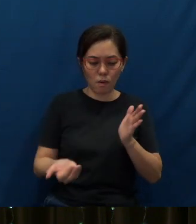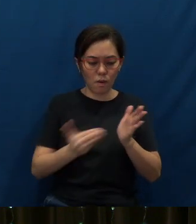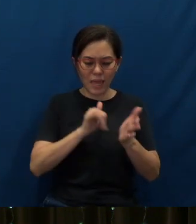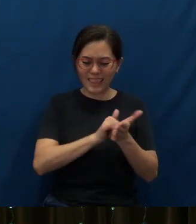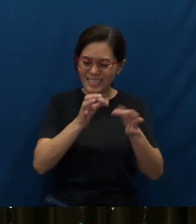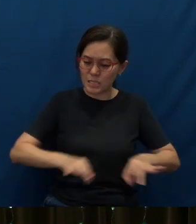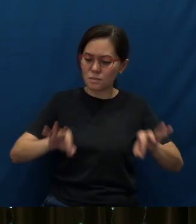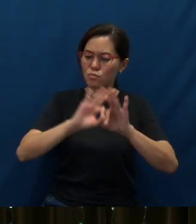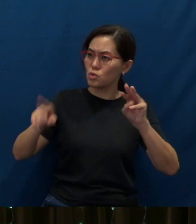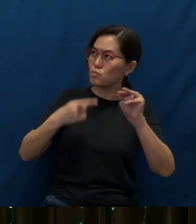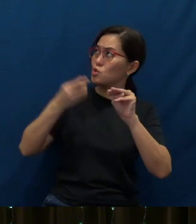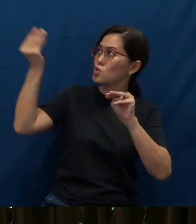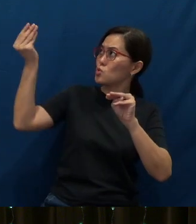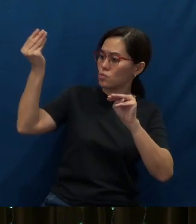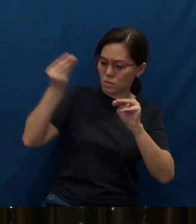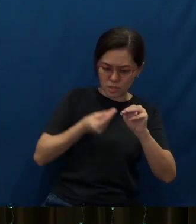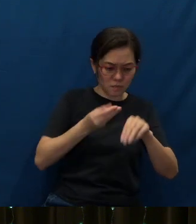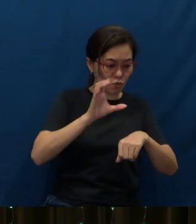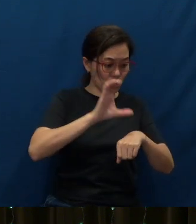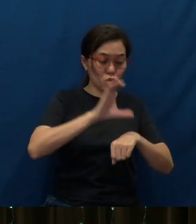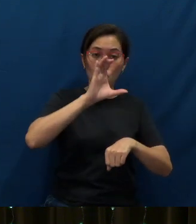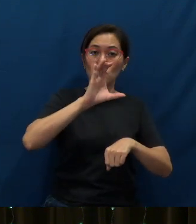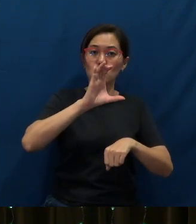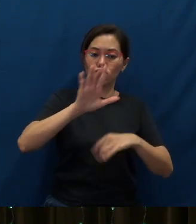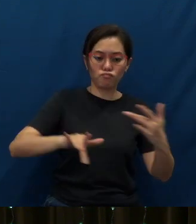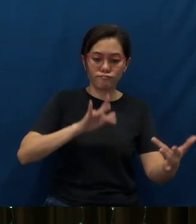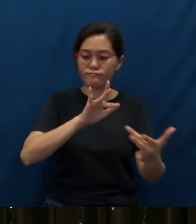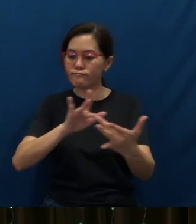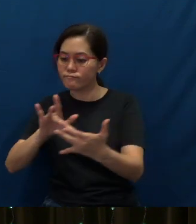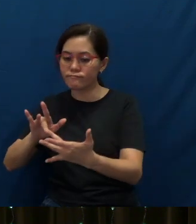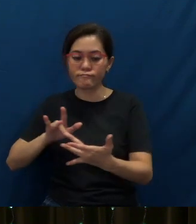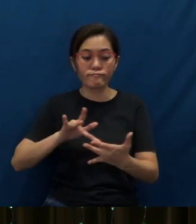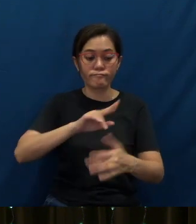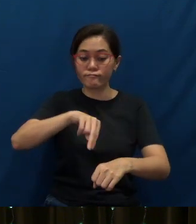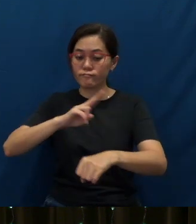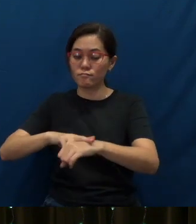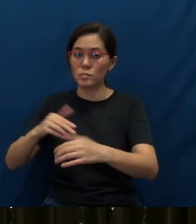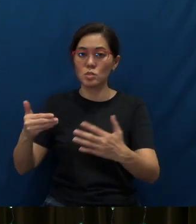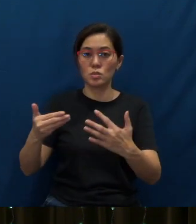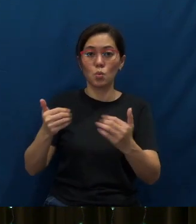that You have given to Your church, to reach out to the nations with the gospel of Your Son.